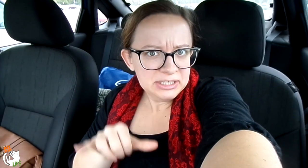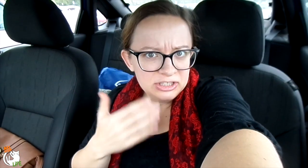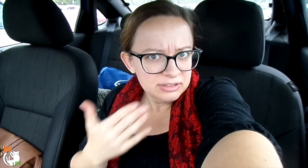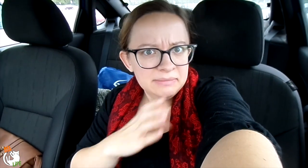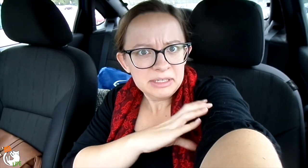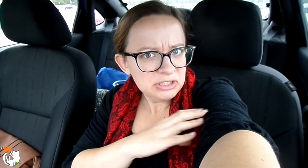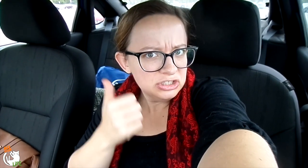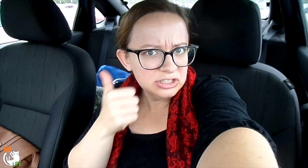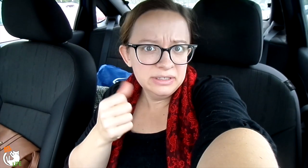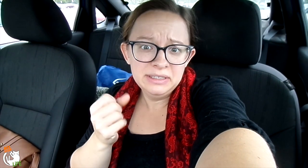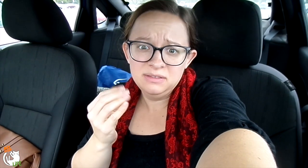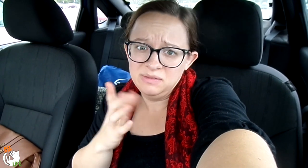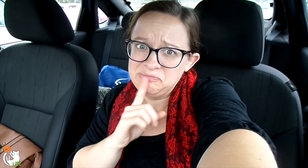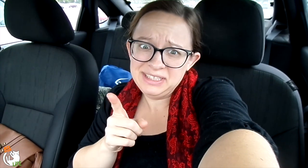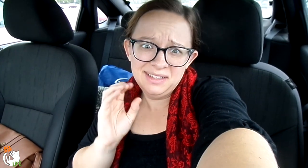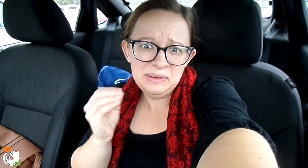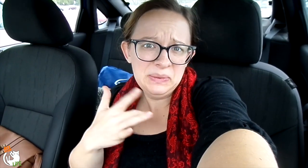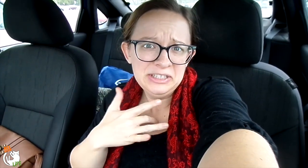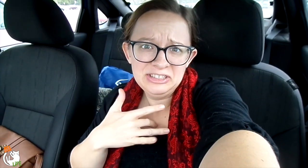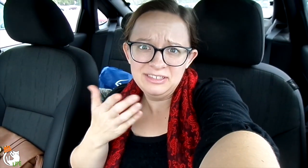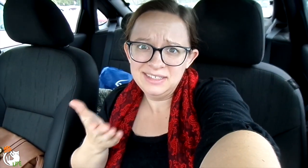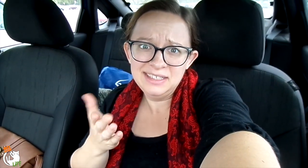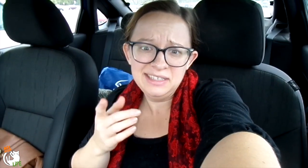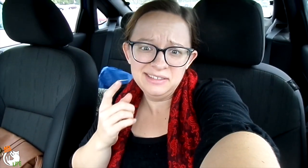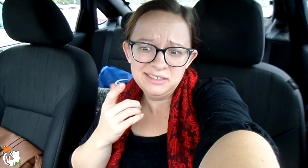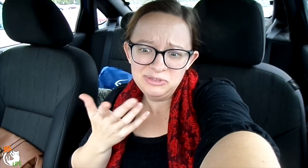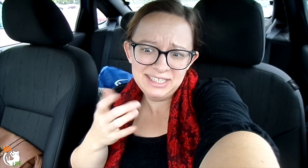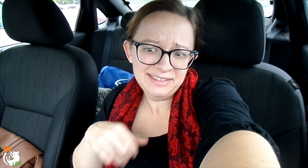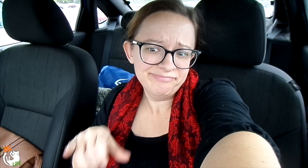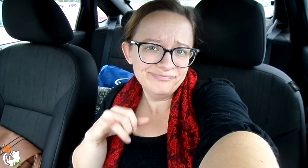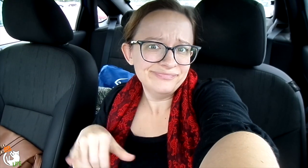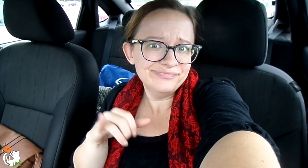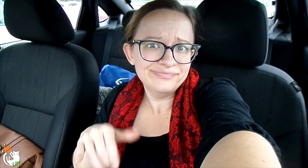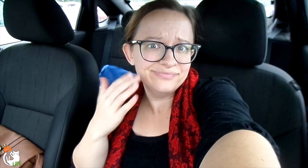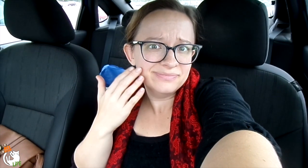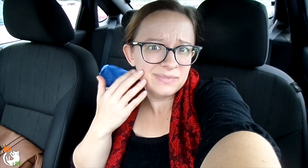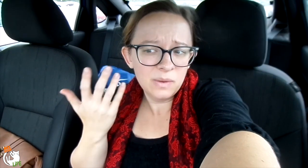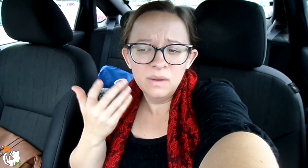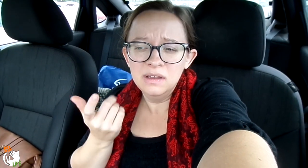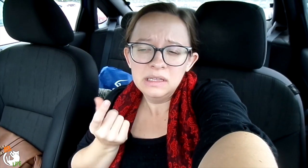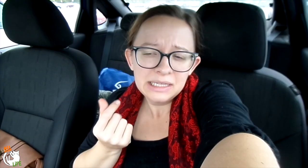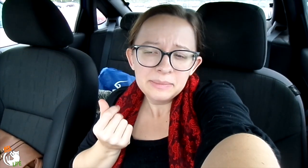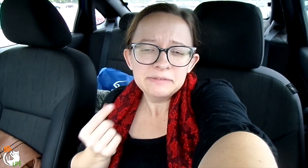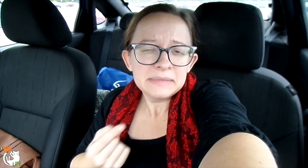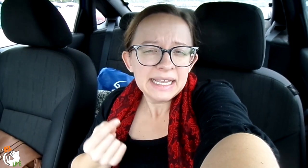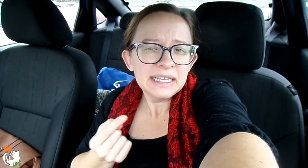Everything's been the same. Blood pressure is good. So really no concerns there. Just you know, same old, same old.